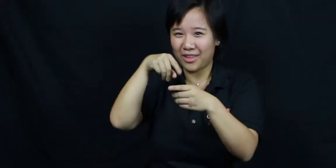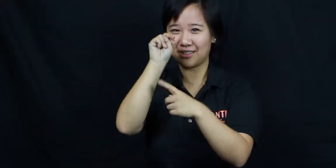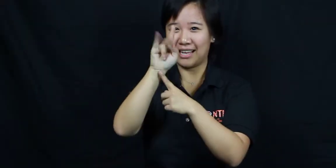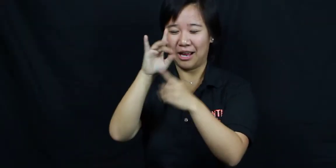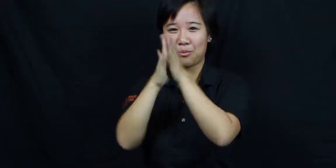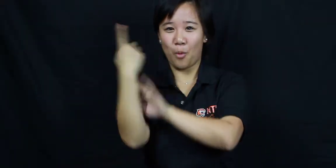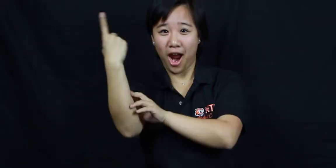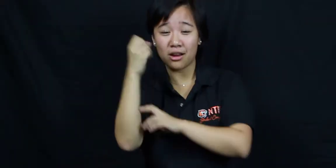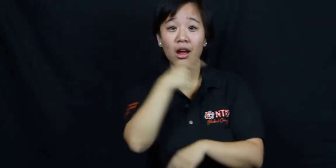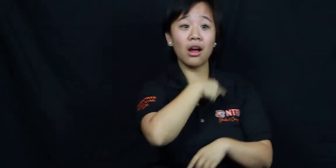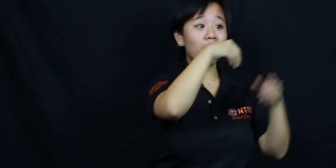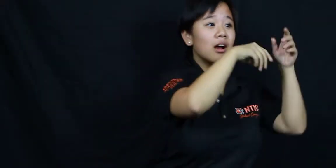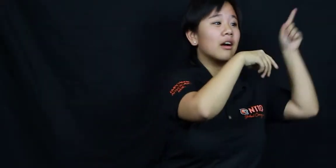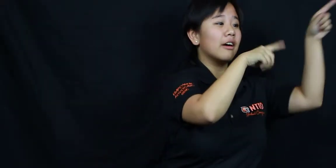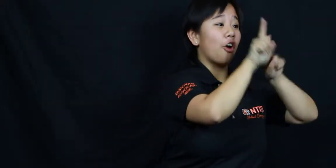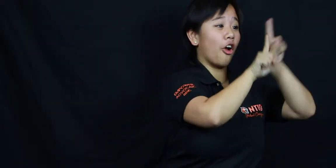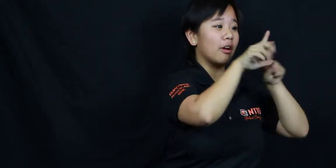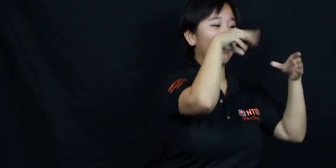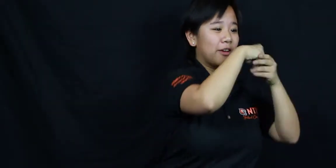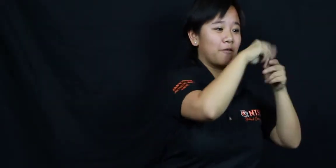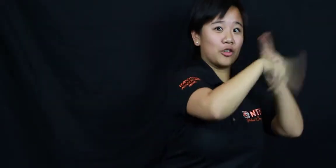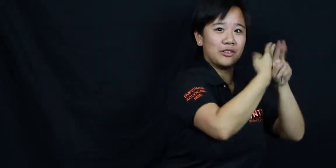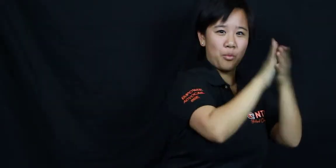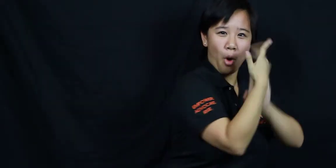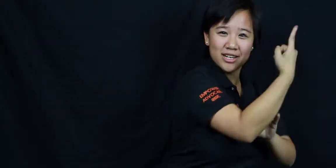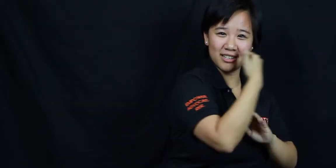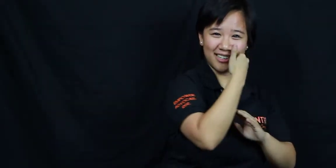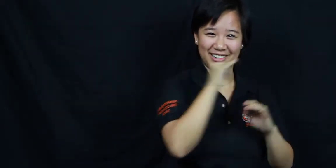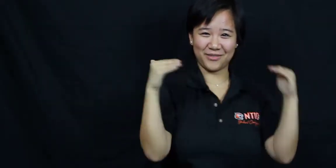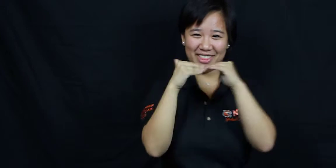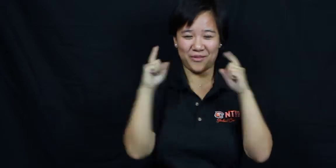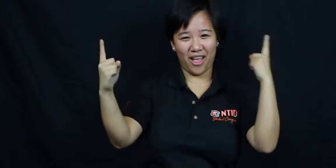In NTID, we become one. In the universe, stars become one. One equals to one.